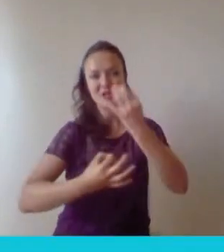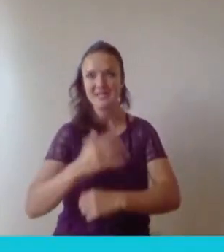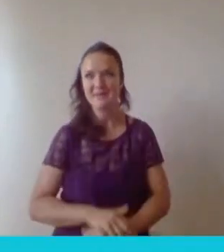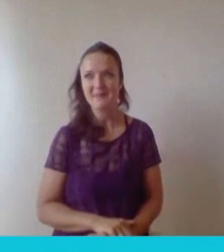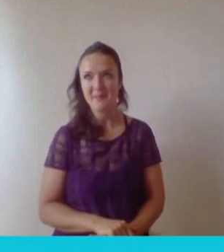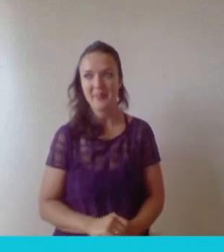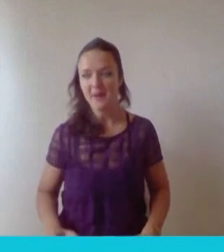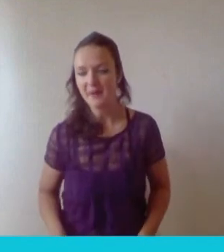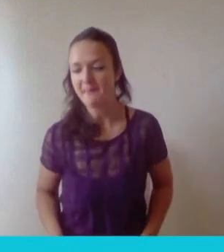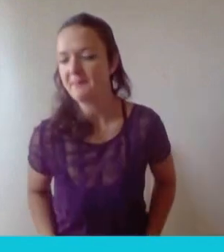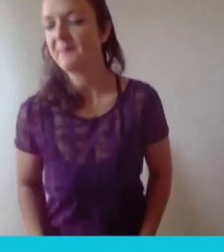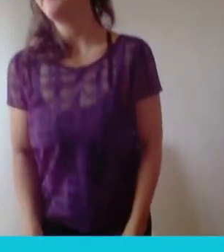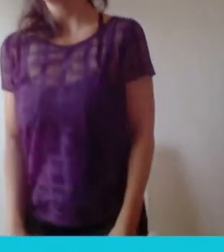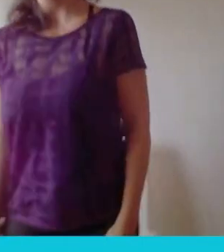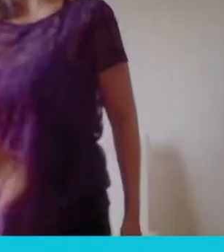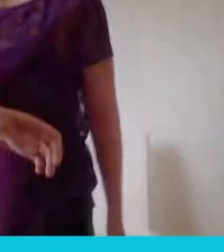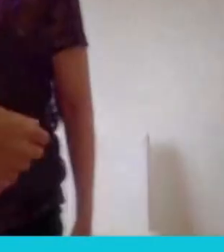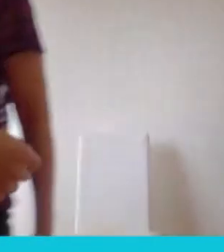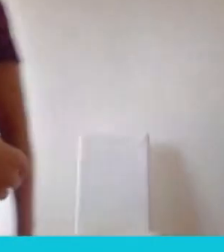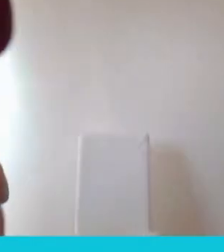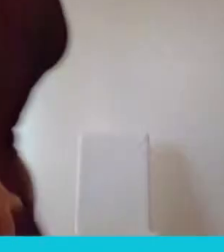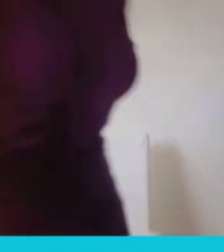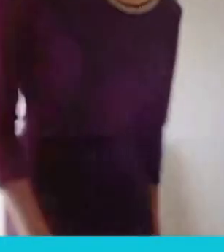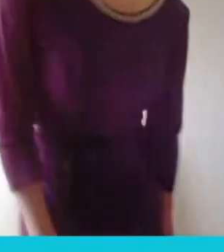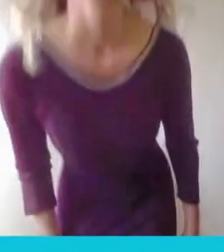Thank you Jenny. If you're happy to take a few questions, we have a few.